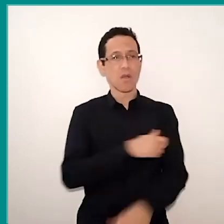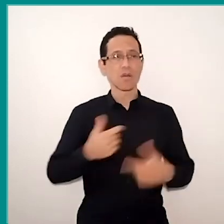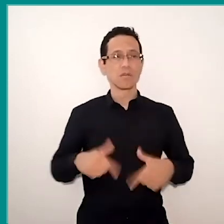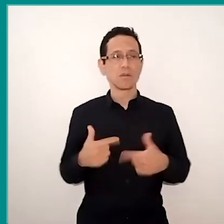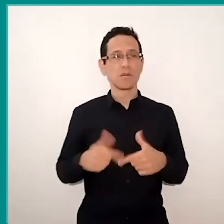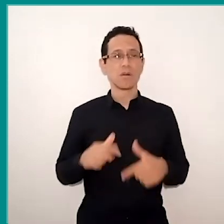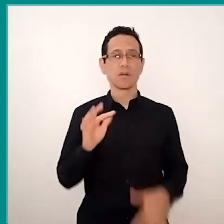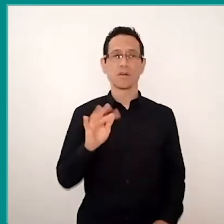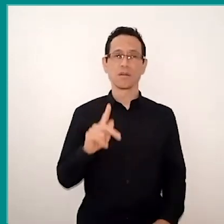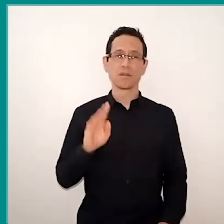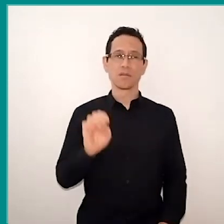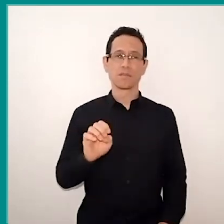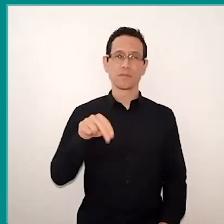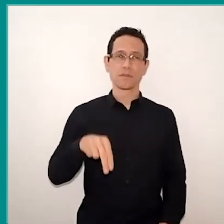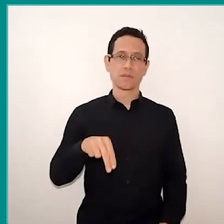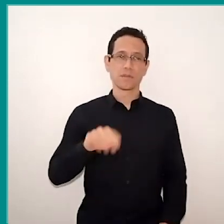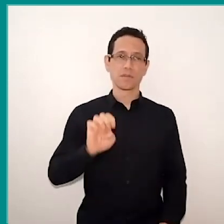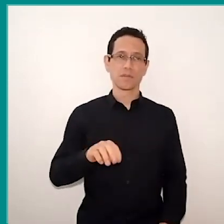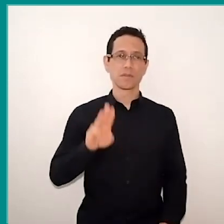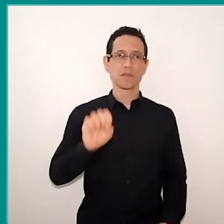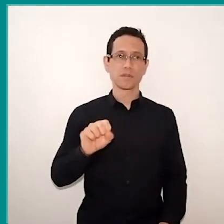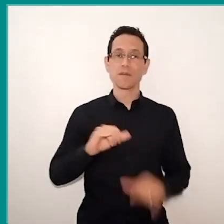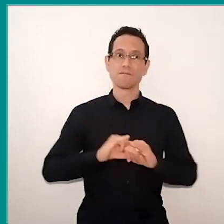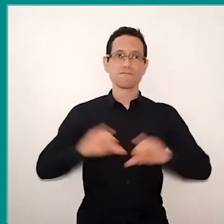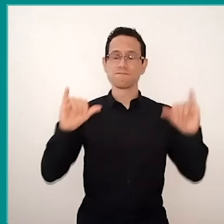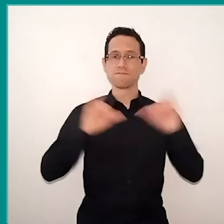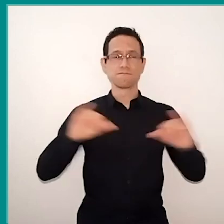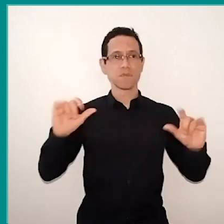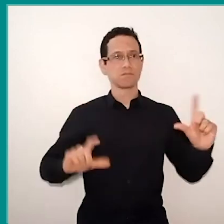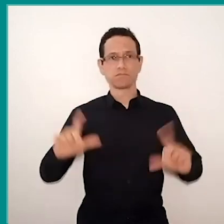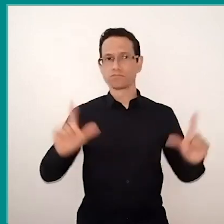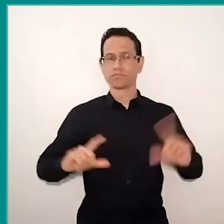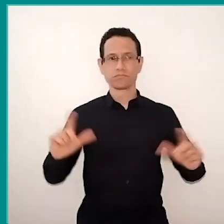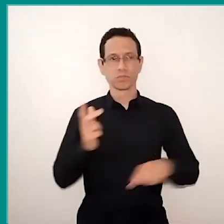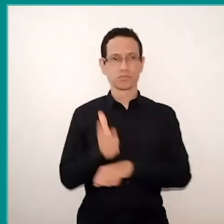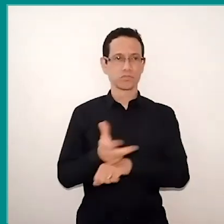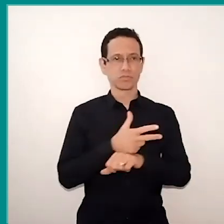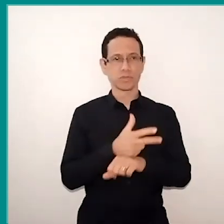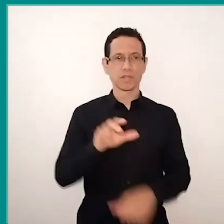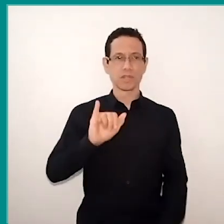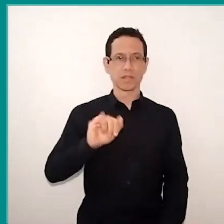and their final product will be a video educational campaign. They will use the InShot app, and an interesting thing,